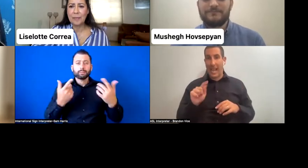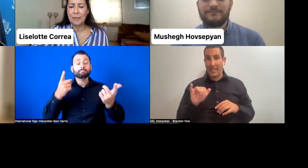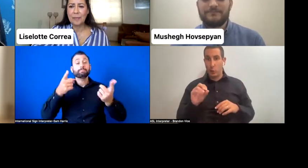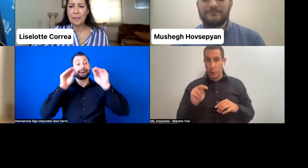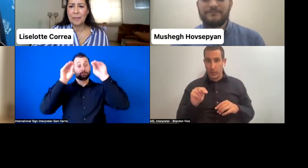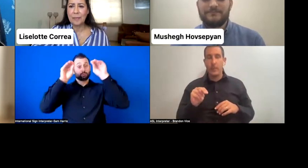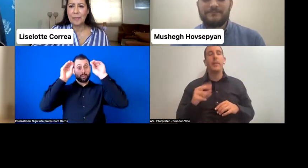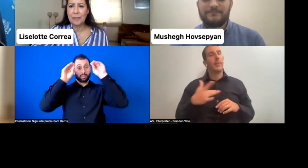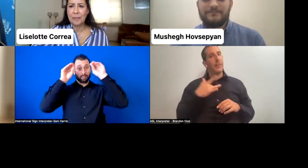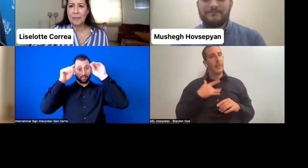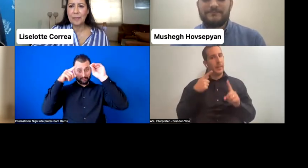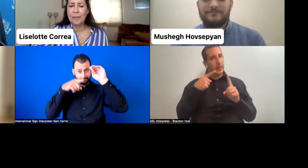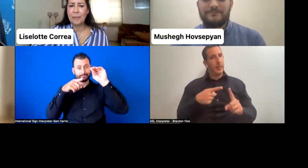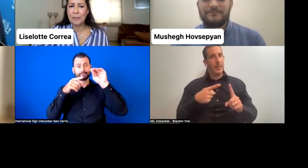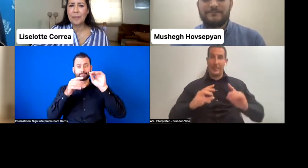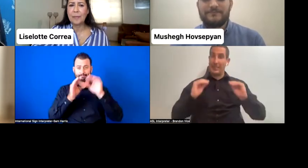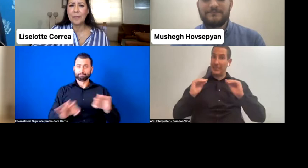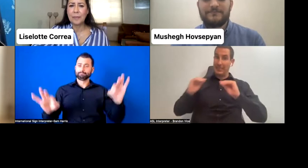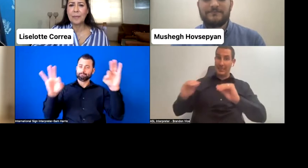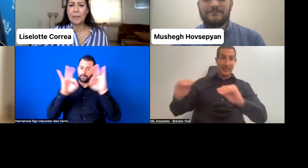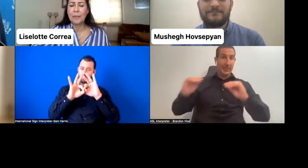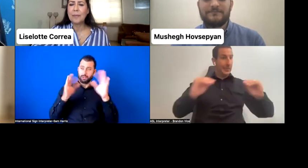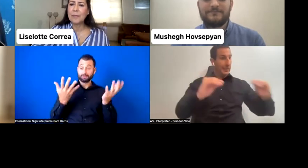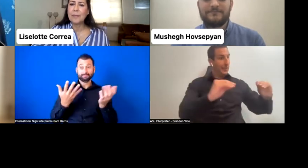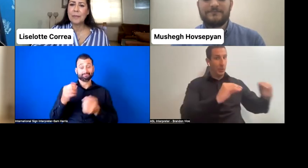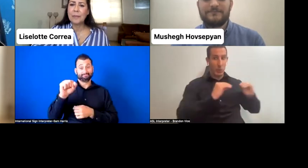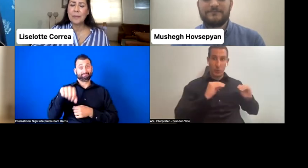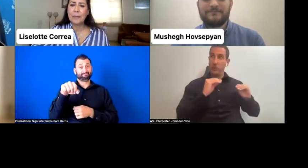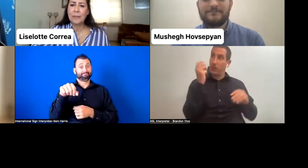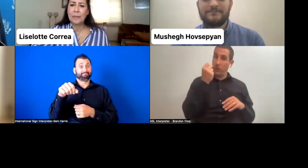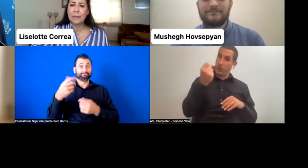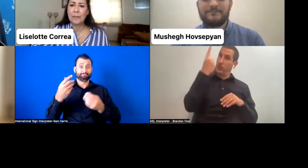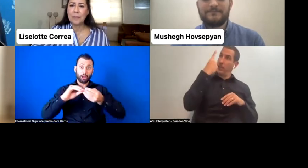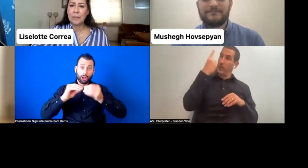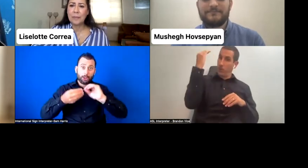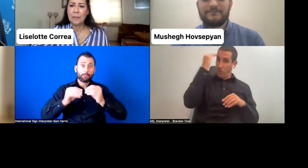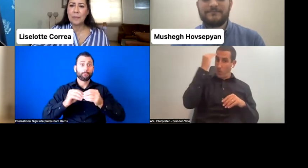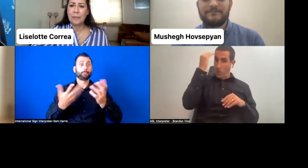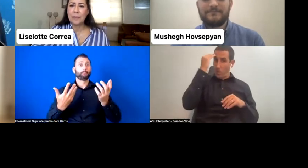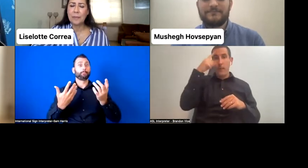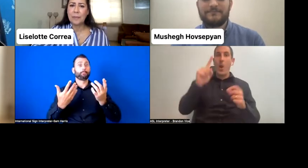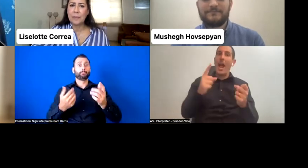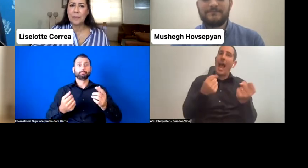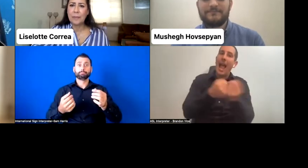that people face around the world with respect to advocacy, or even when involved in politics.